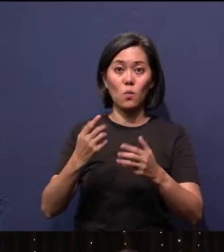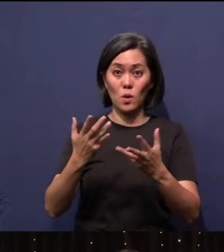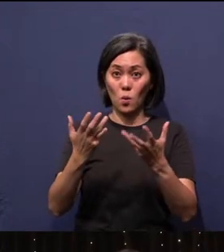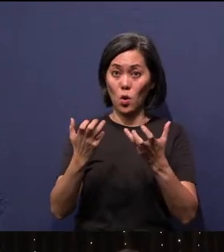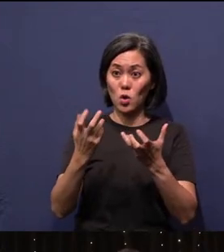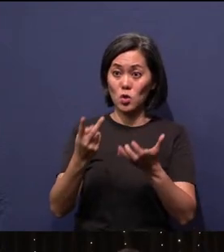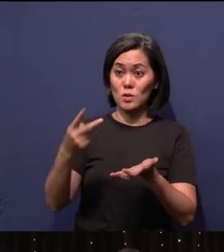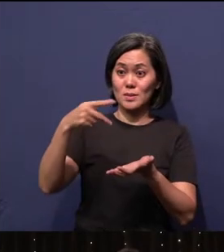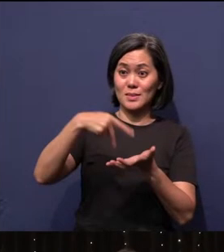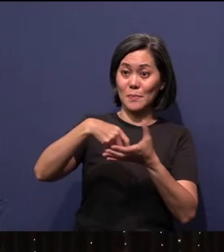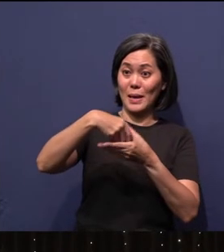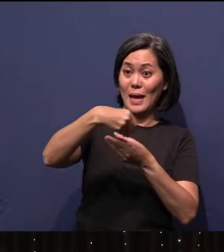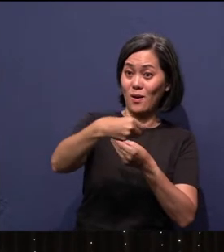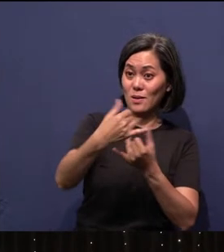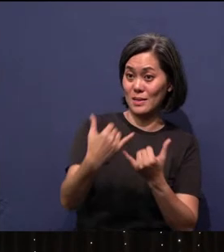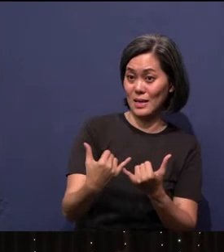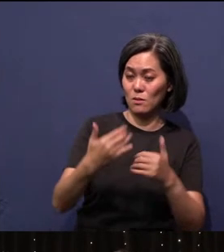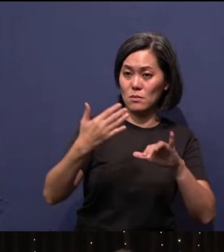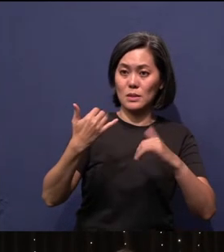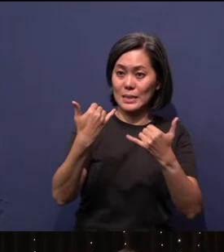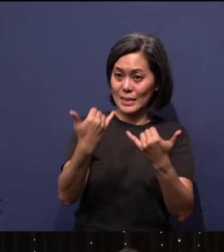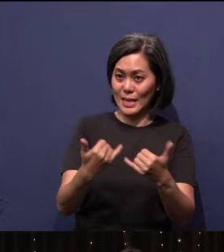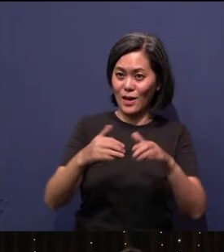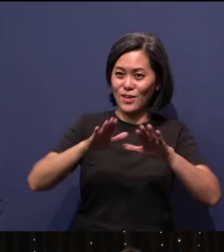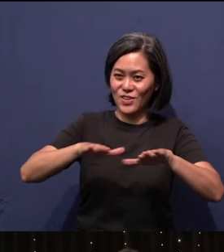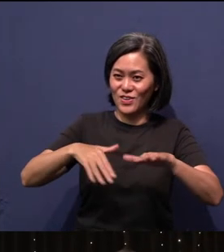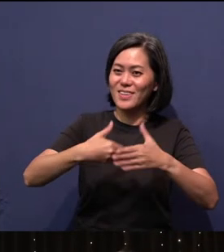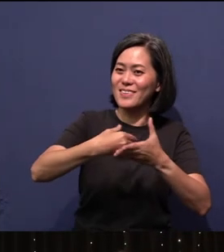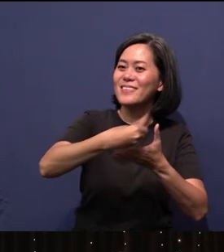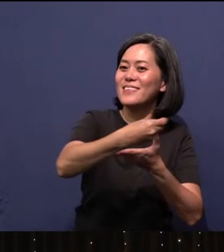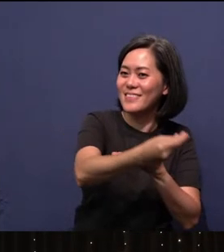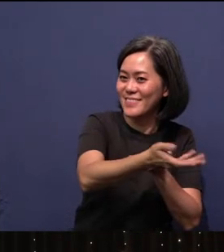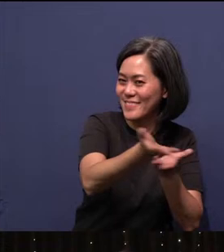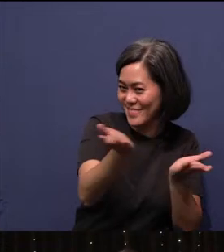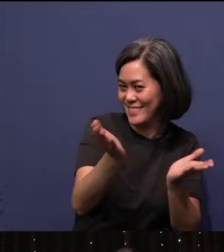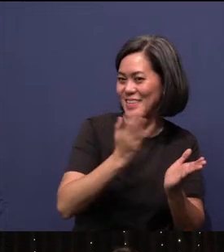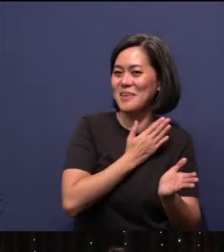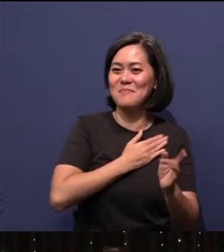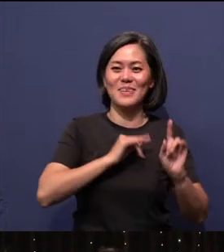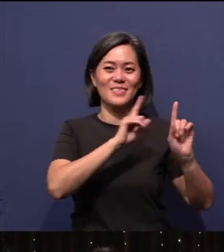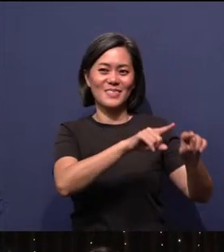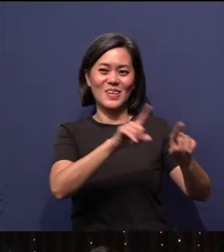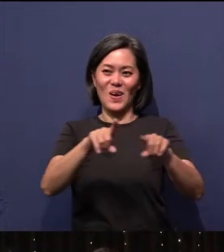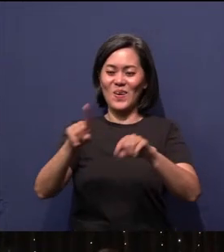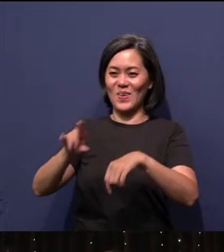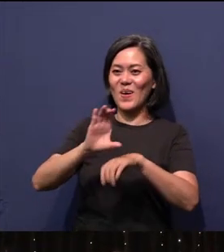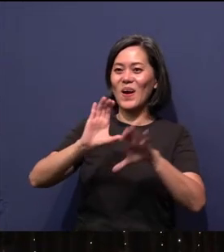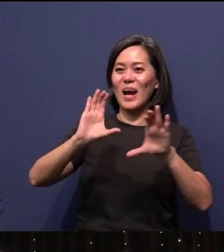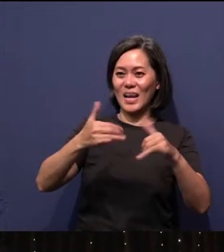Now is the time for the children to step up. Please go to your Kingdom Jewel classes downstairs.